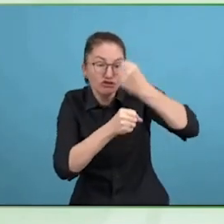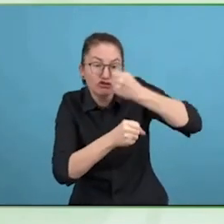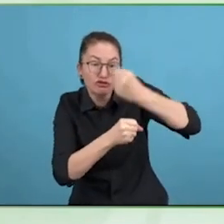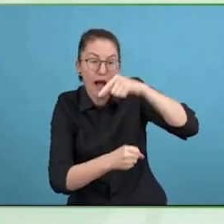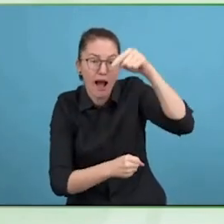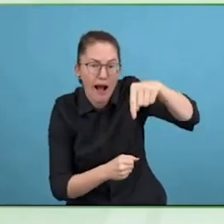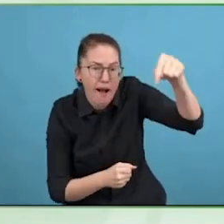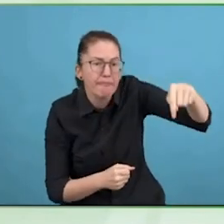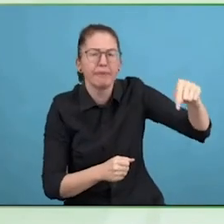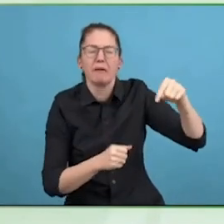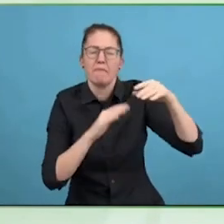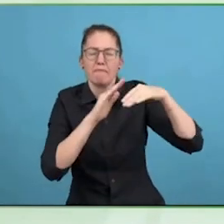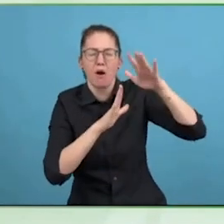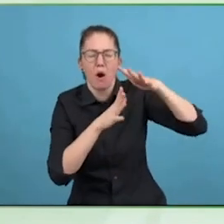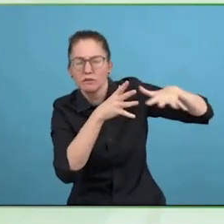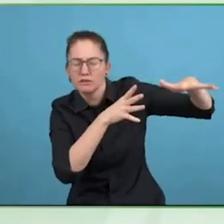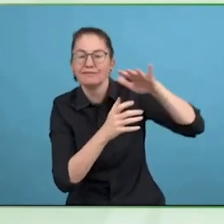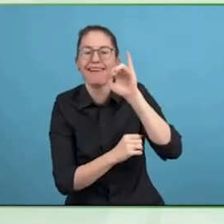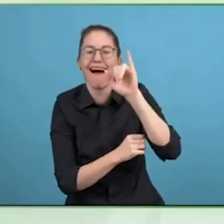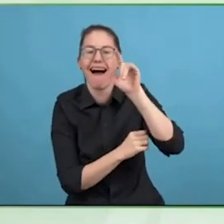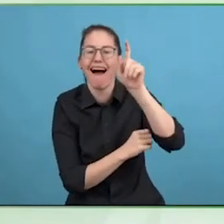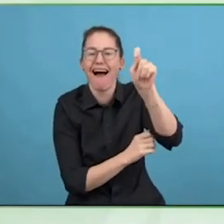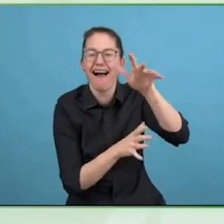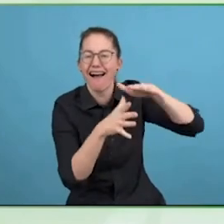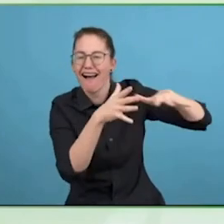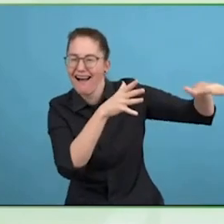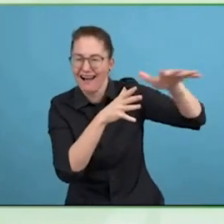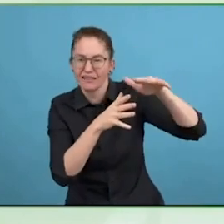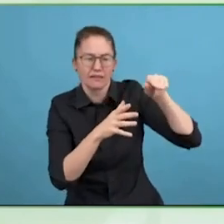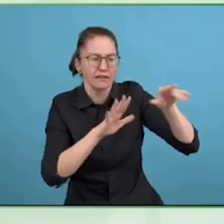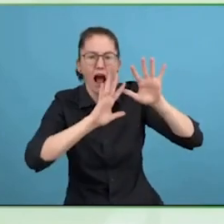we need something and they had focus groups, research outlets out